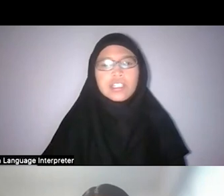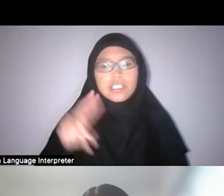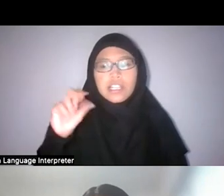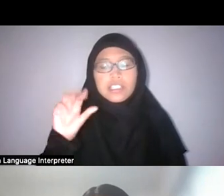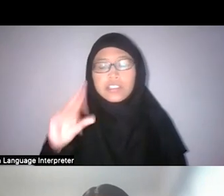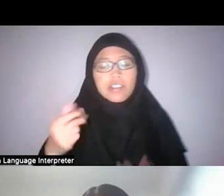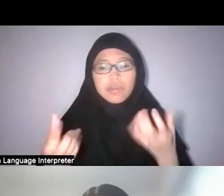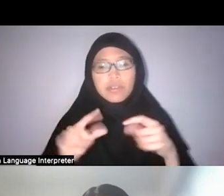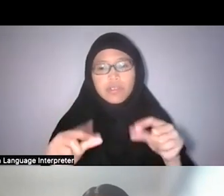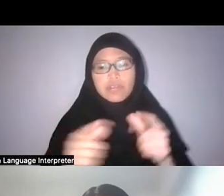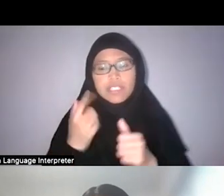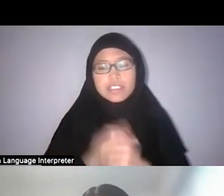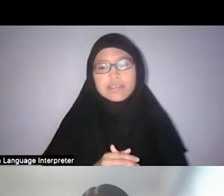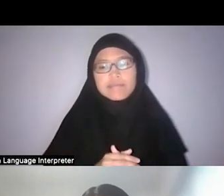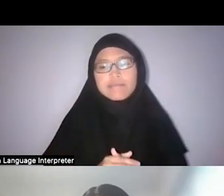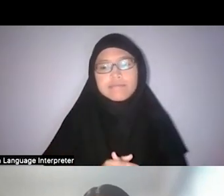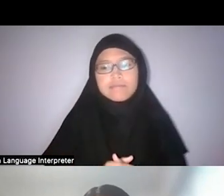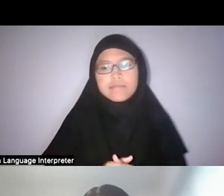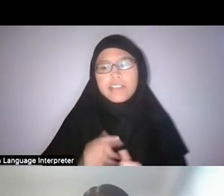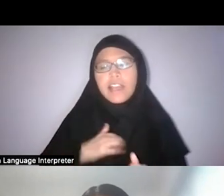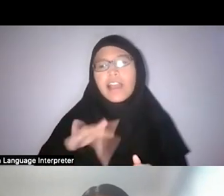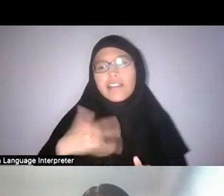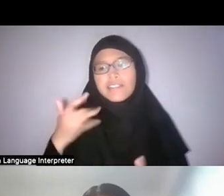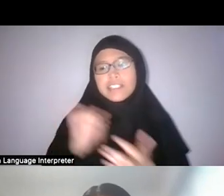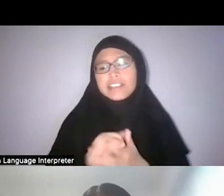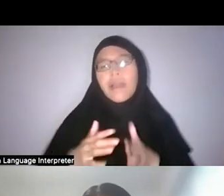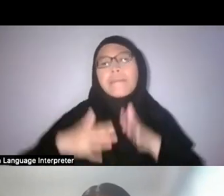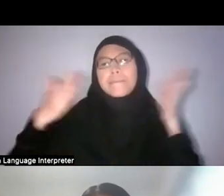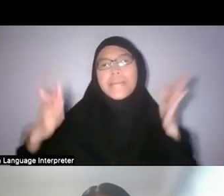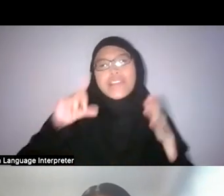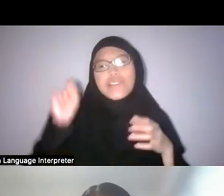Nadirah: I feel this is a rather big question for me,